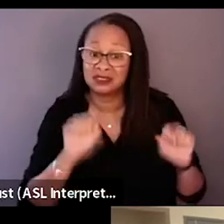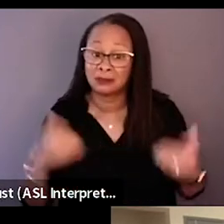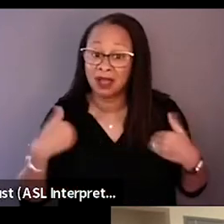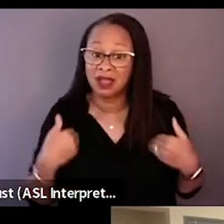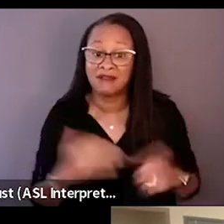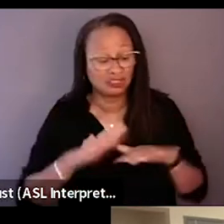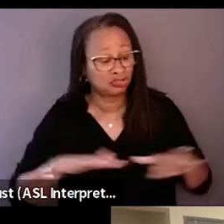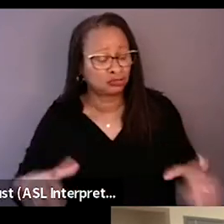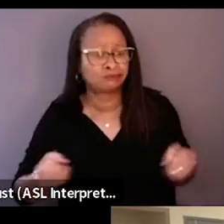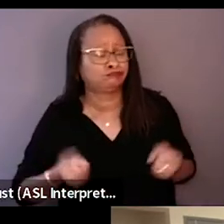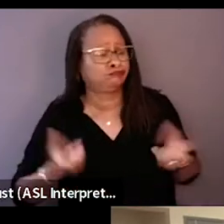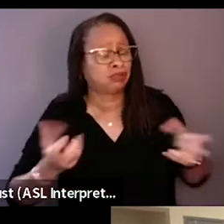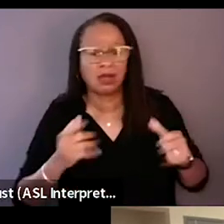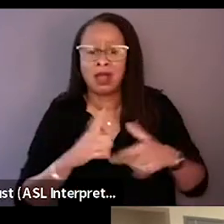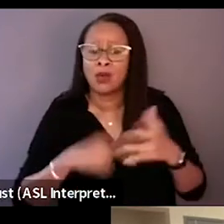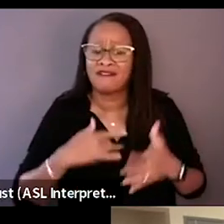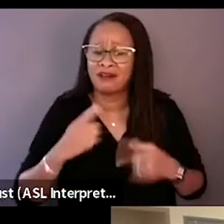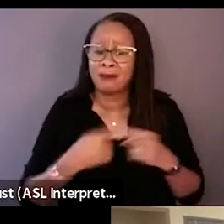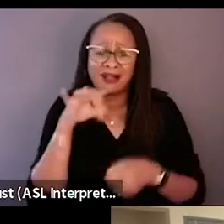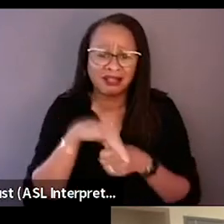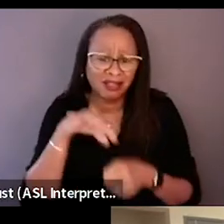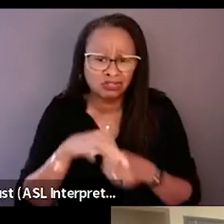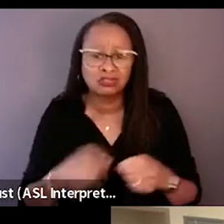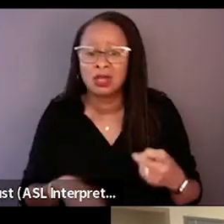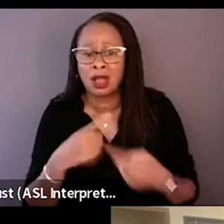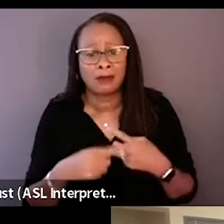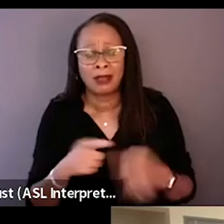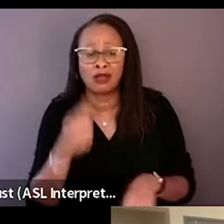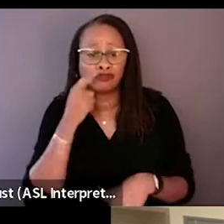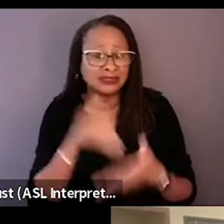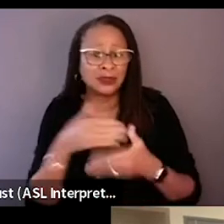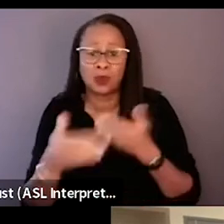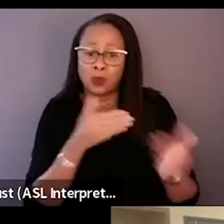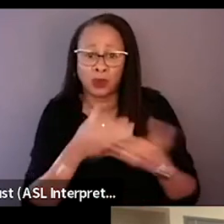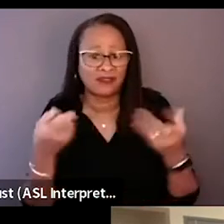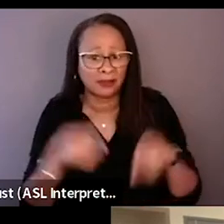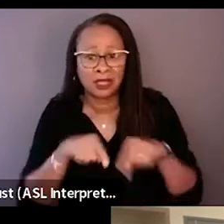is about the election or is about the racism, what happened during that time.